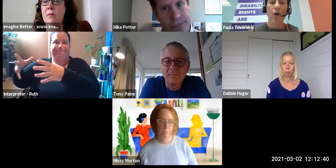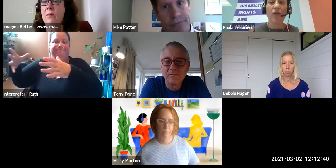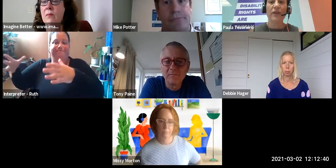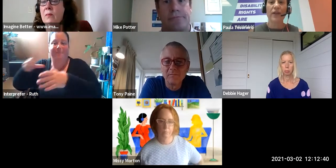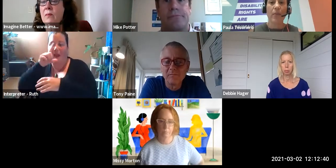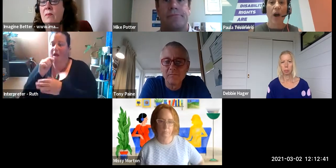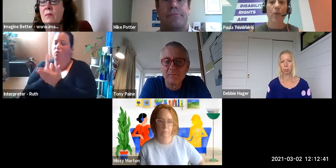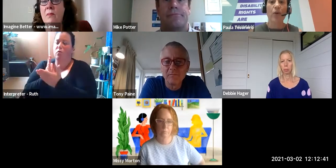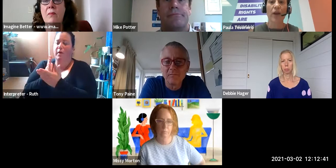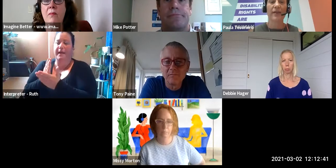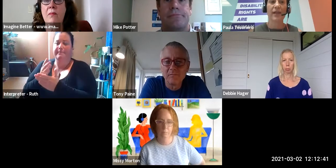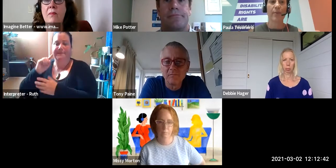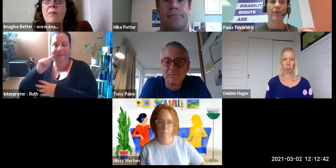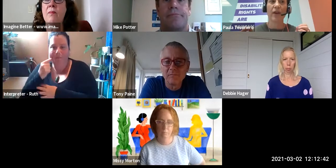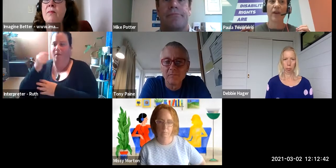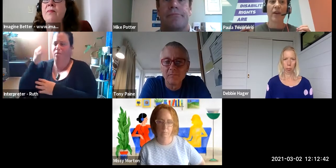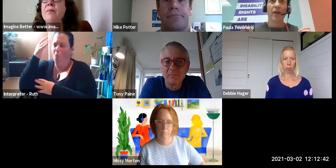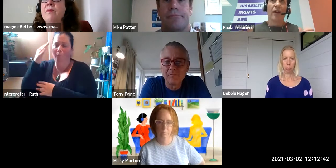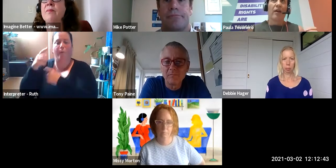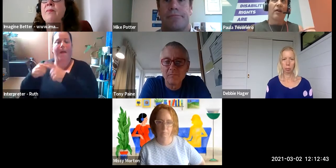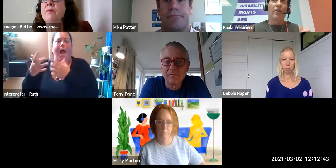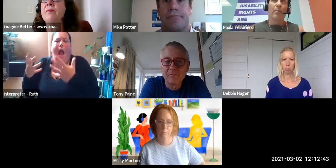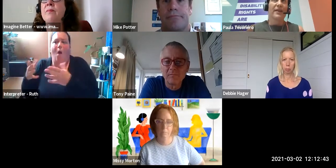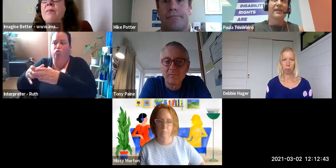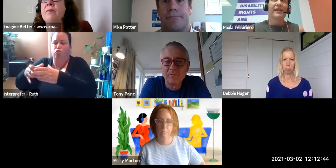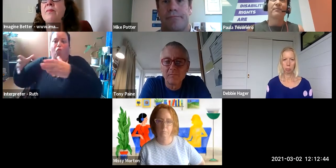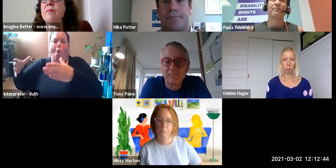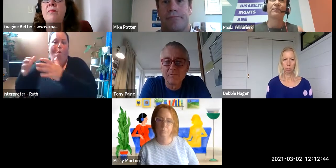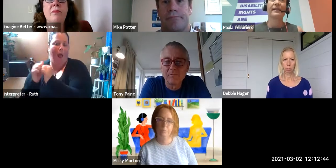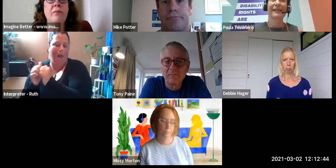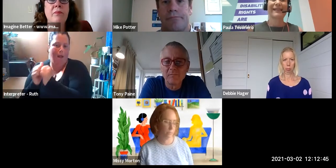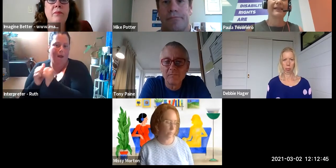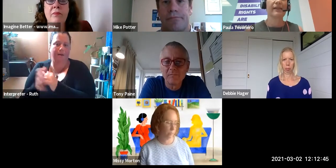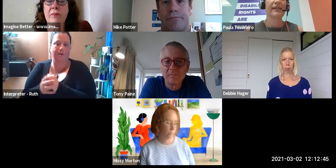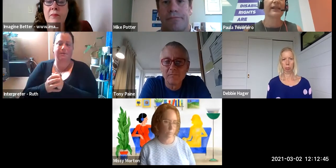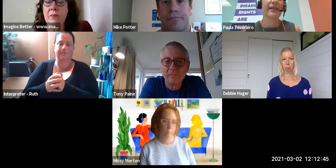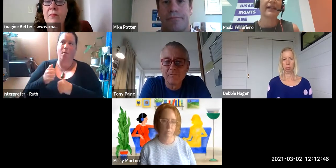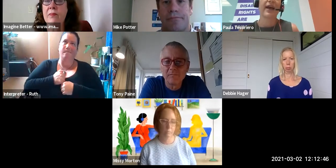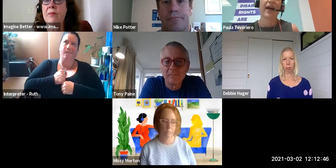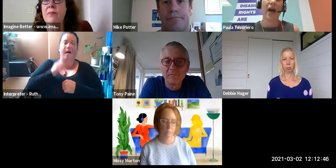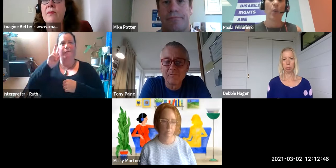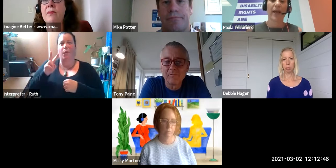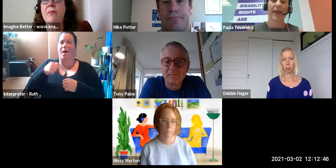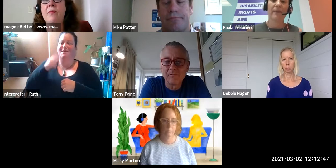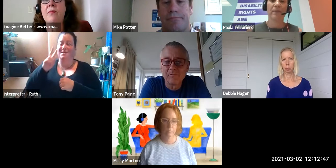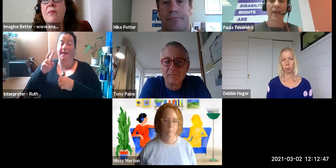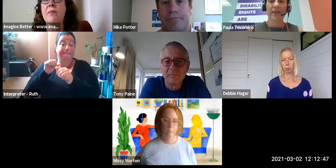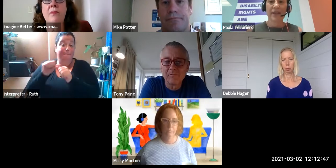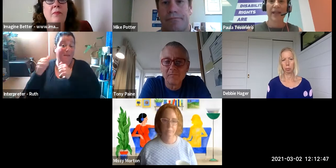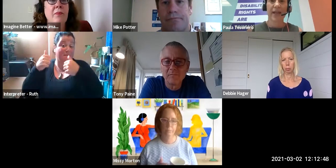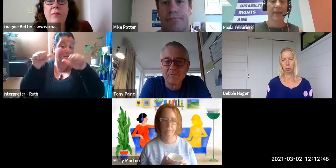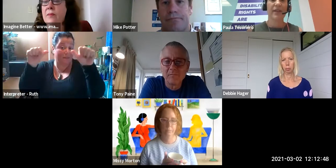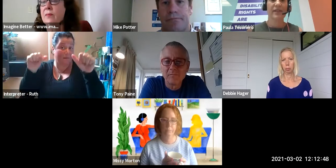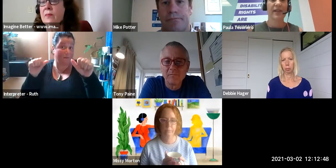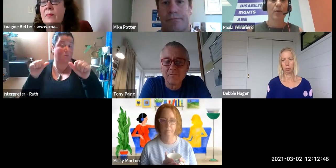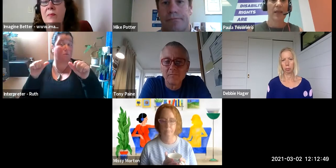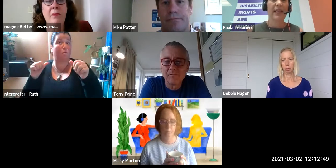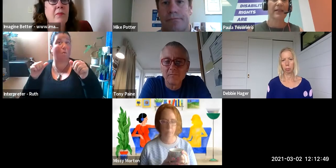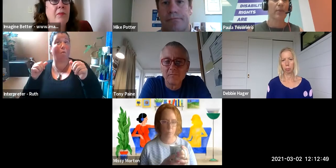So often in my work some of the the best successes I see are where we say something is disabled-led